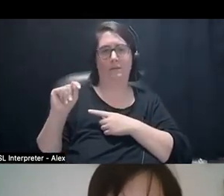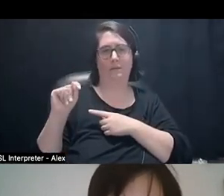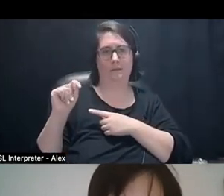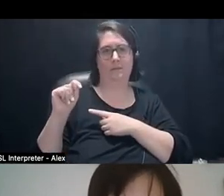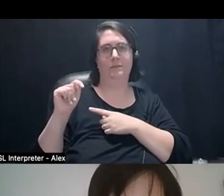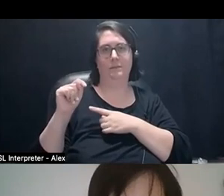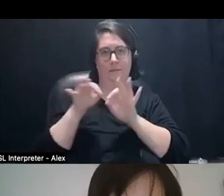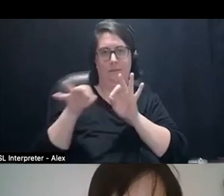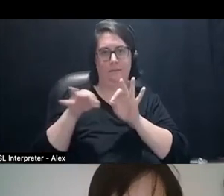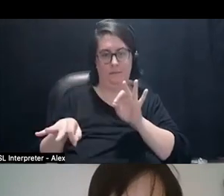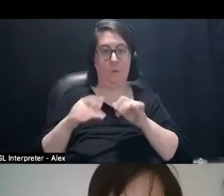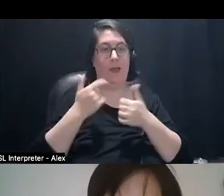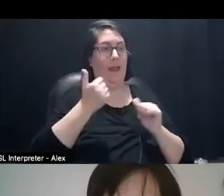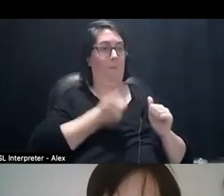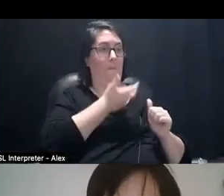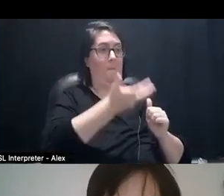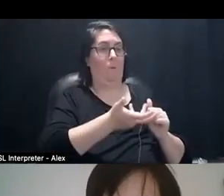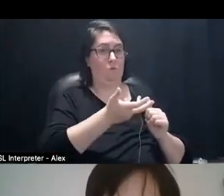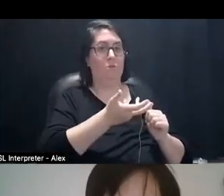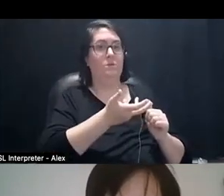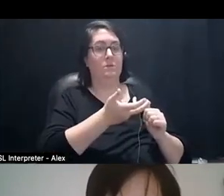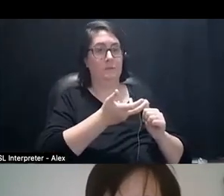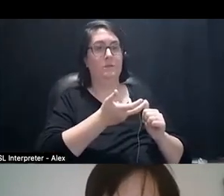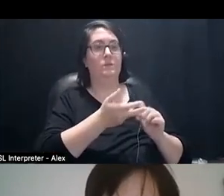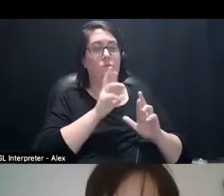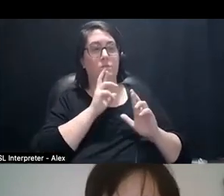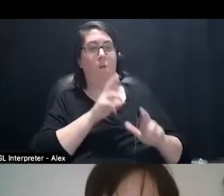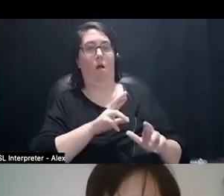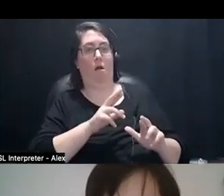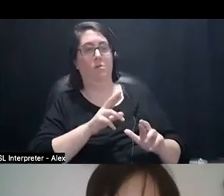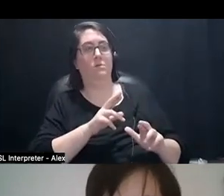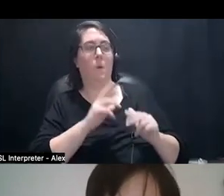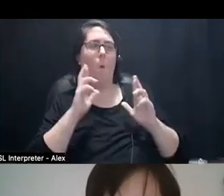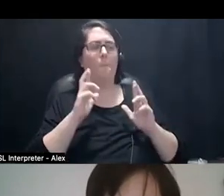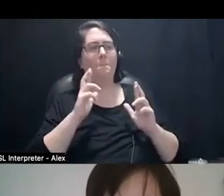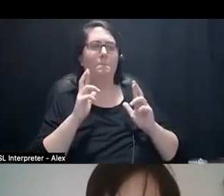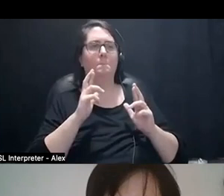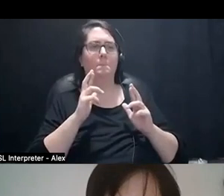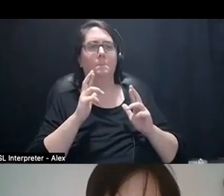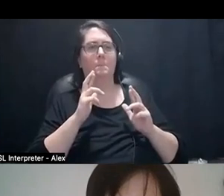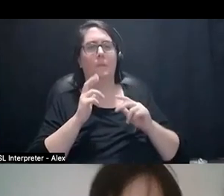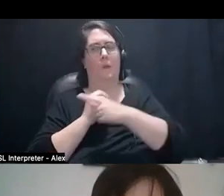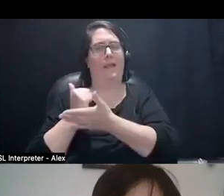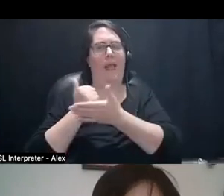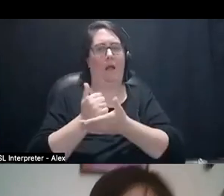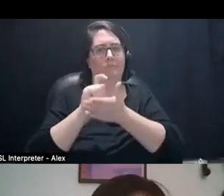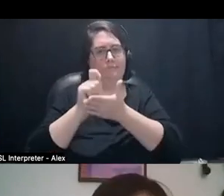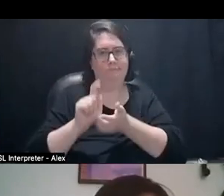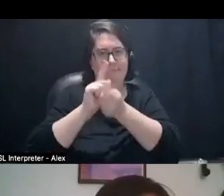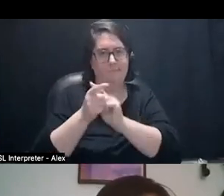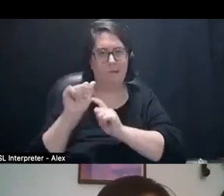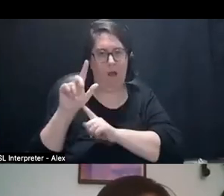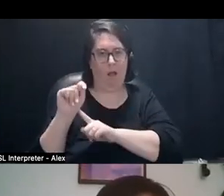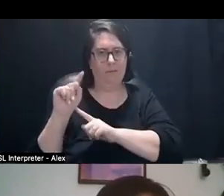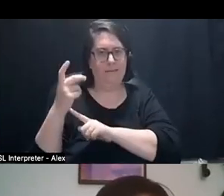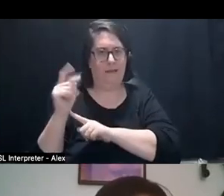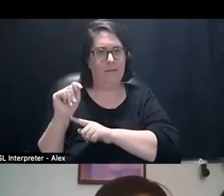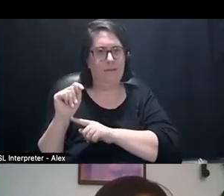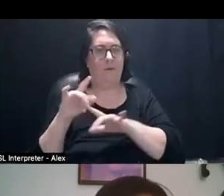So writing a poetic response to my work that hopefully captures the, again the grief, the deep grief that kinda